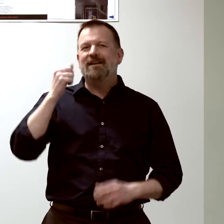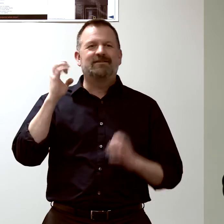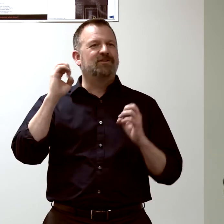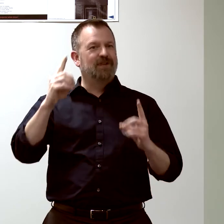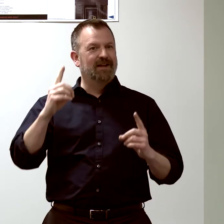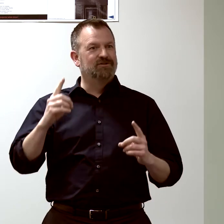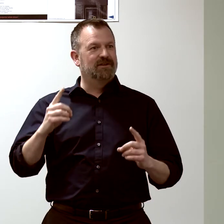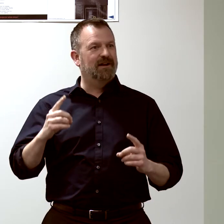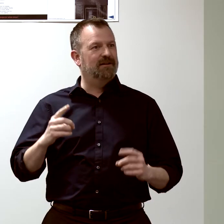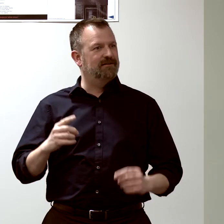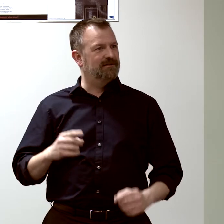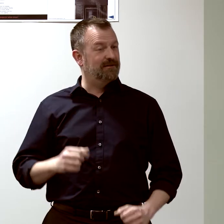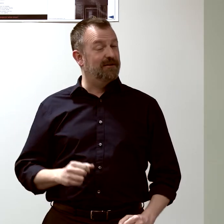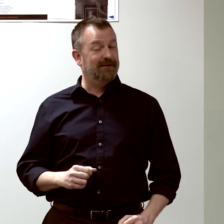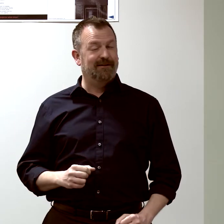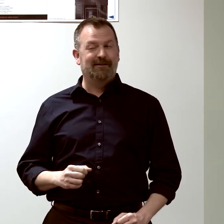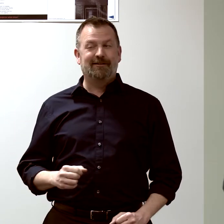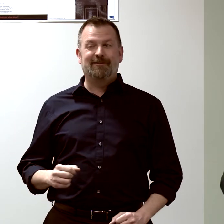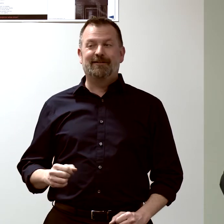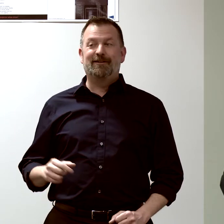that will make you highly marketable...